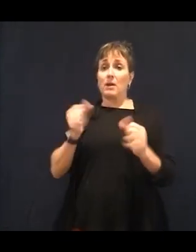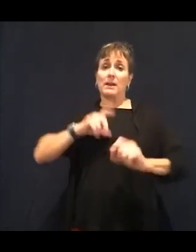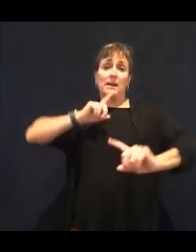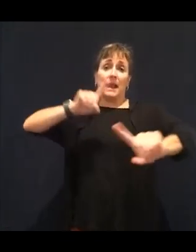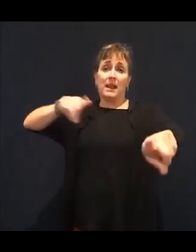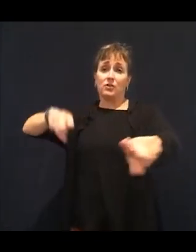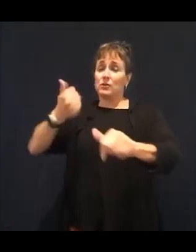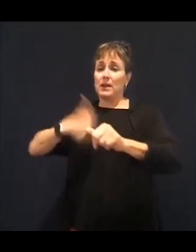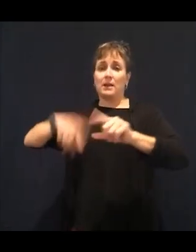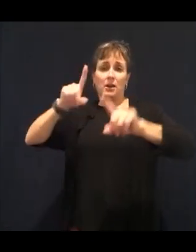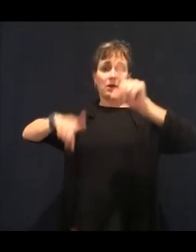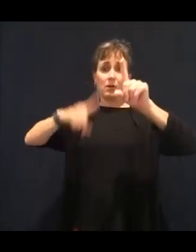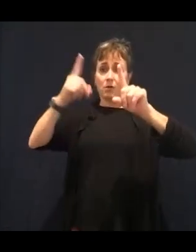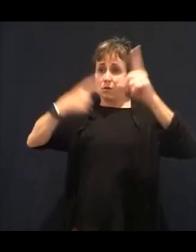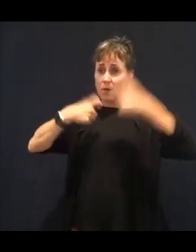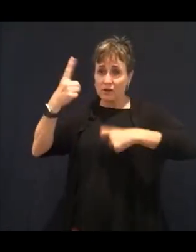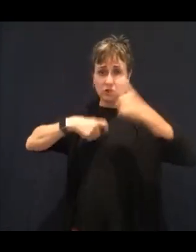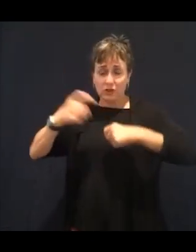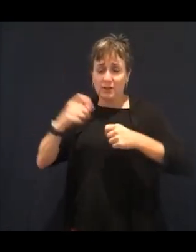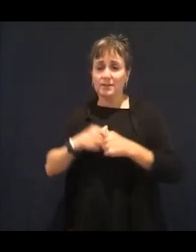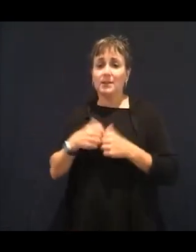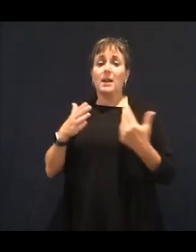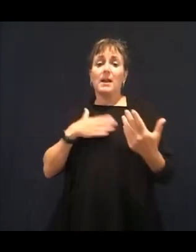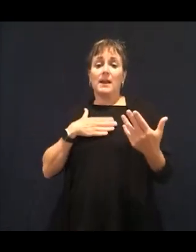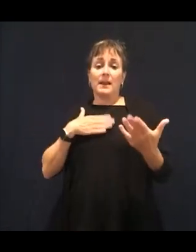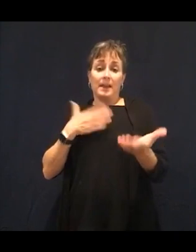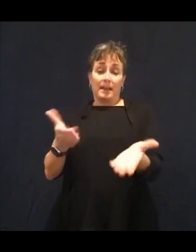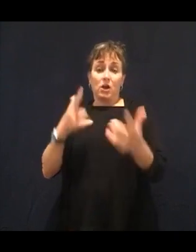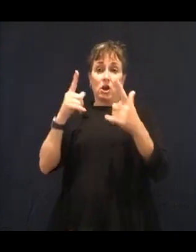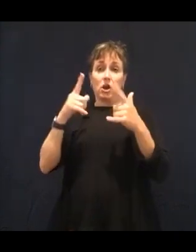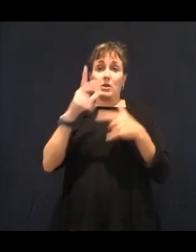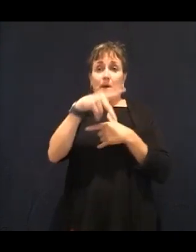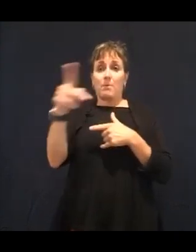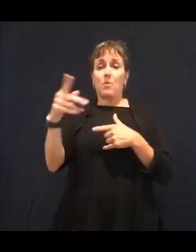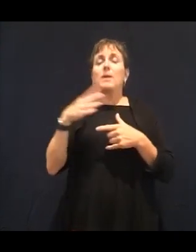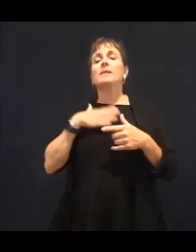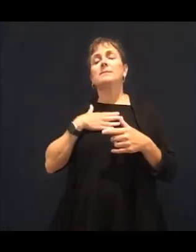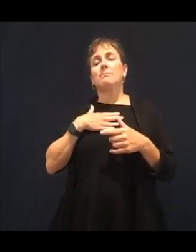my email and my personal email. And also that link to the vitamins